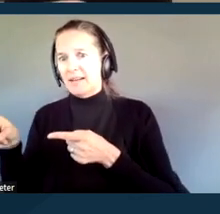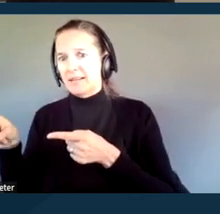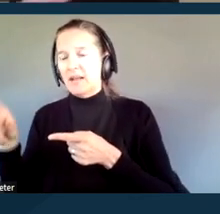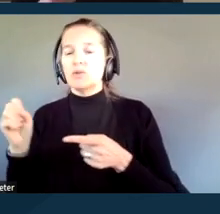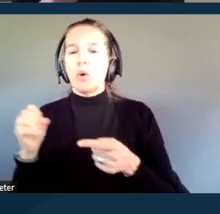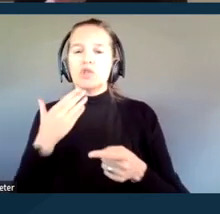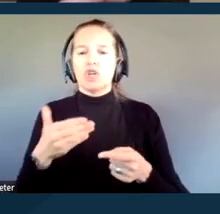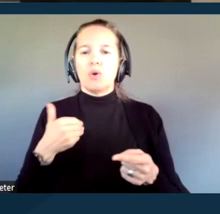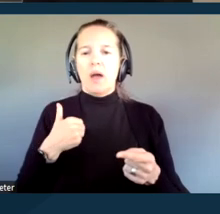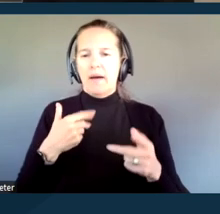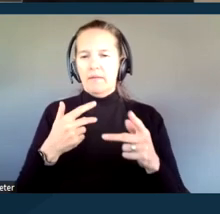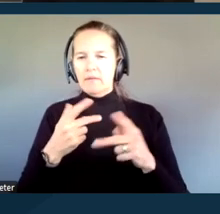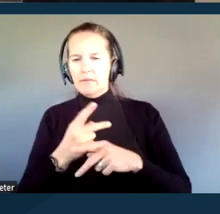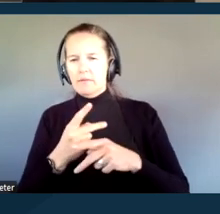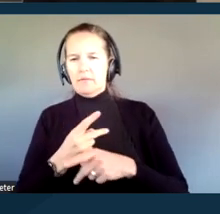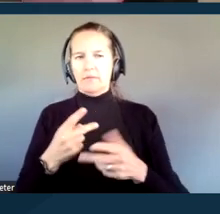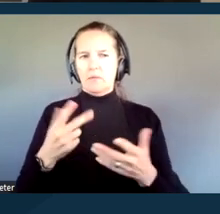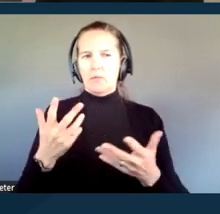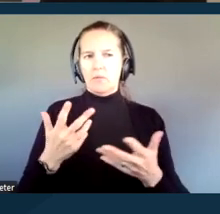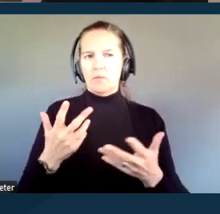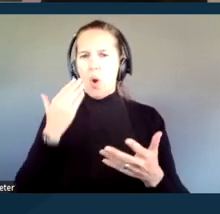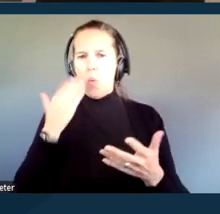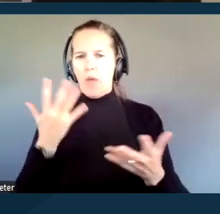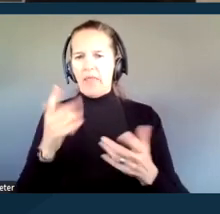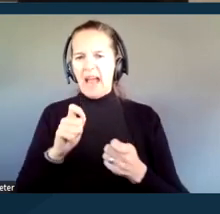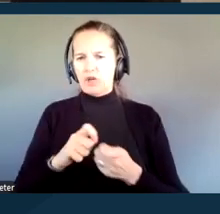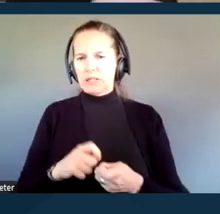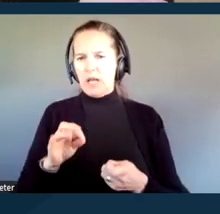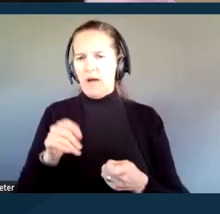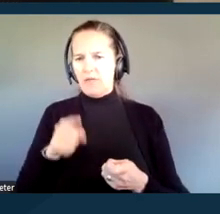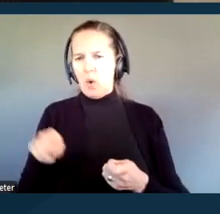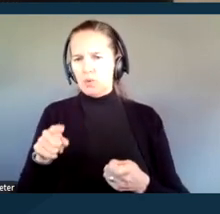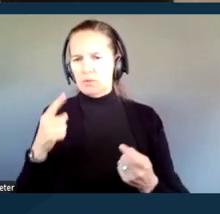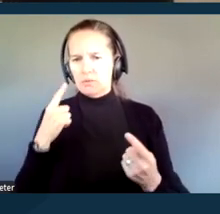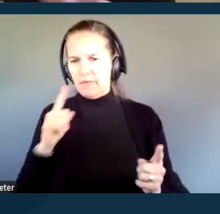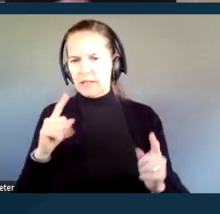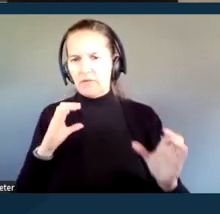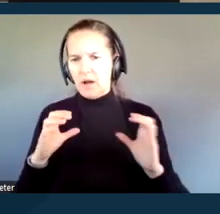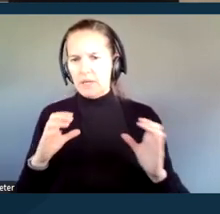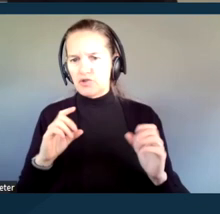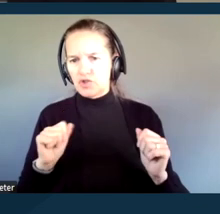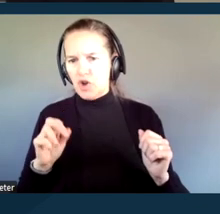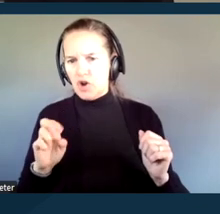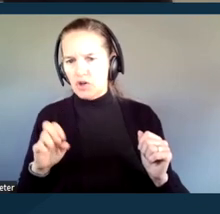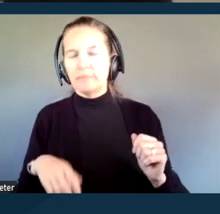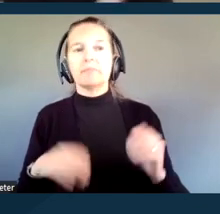that we are requesting. Continuing on with this list, voice, text and video based telecommunications